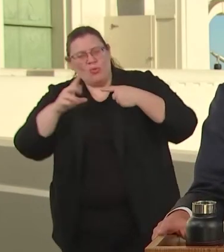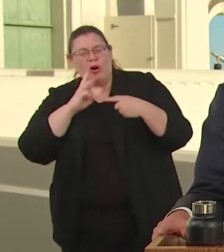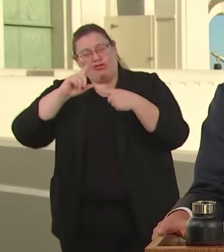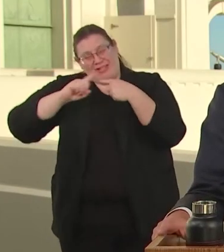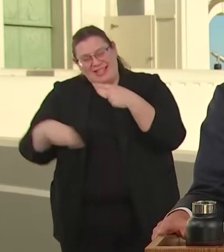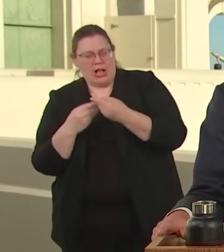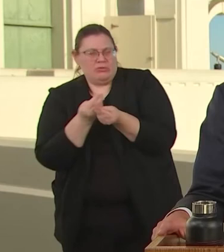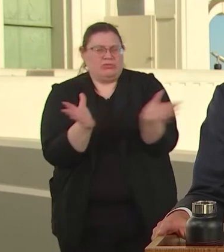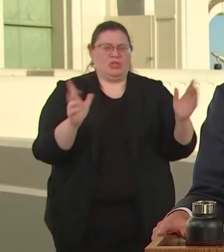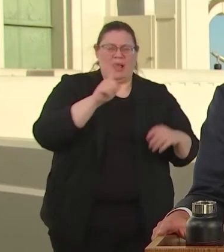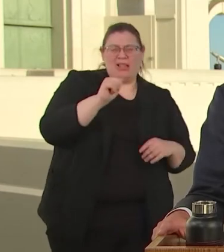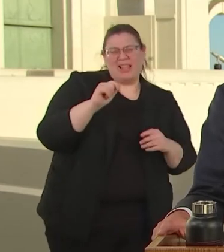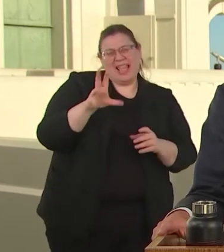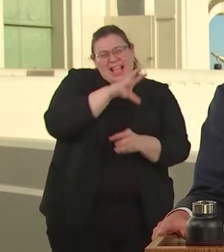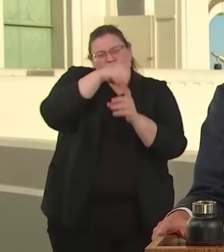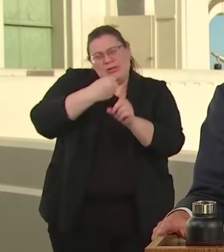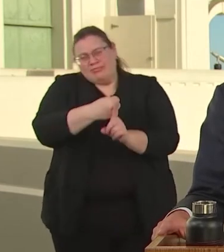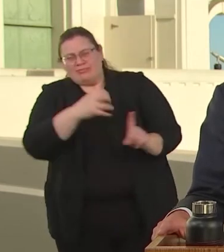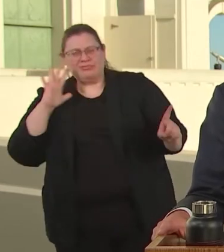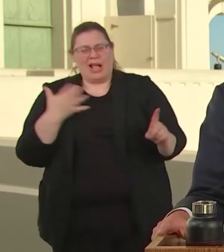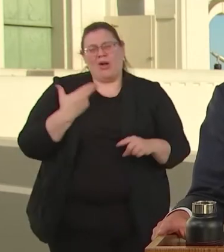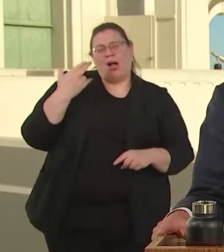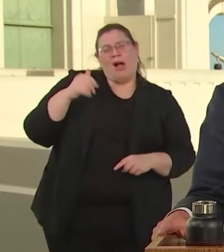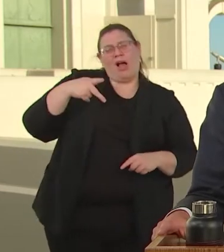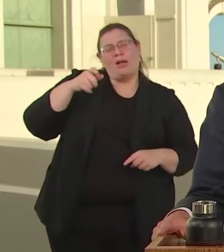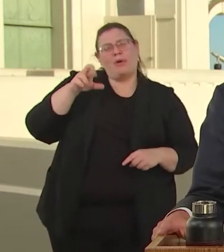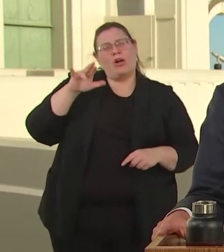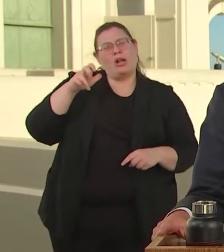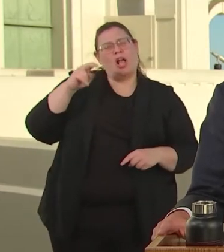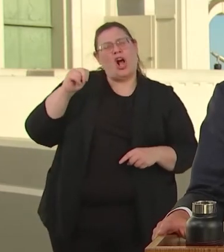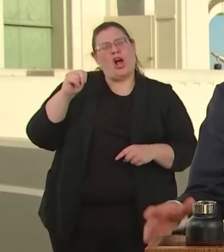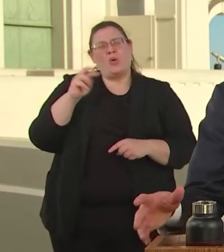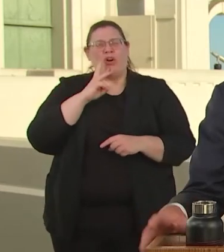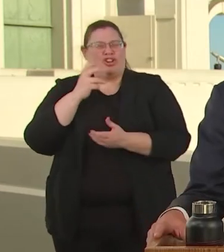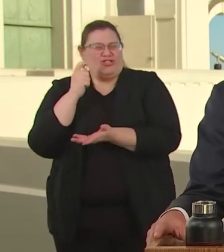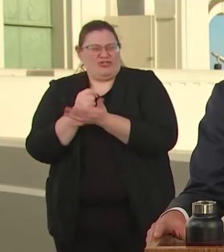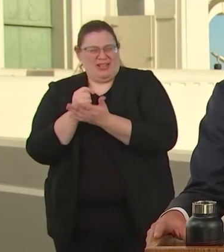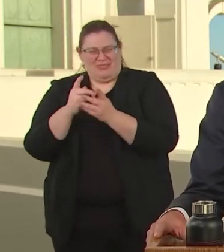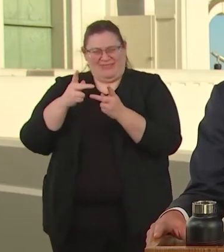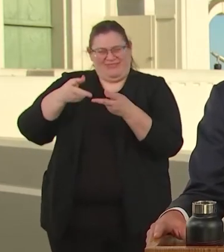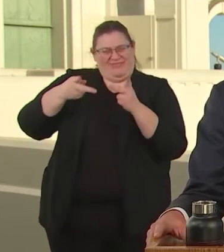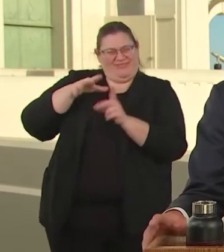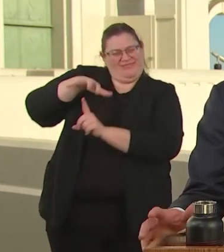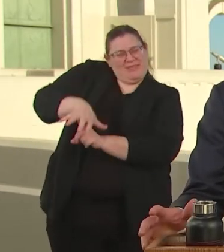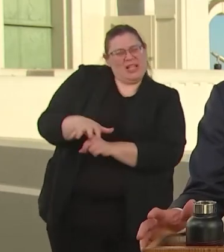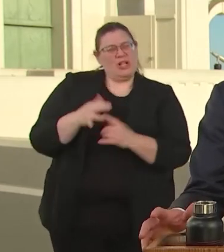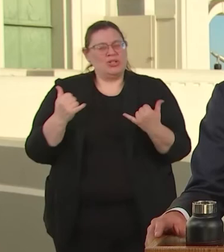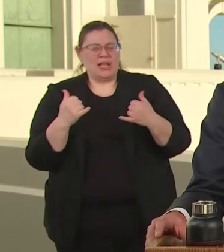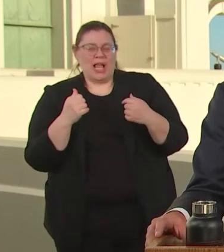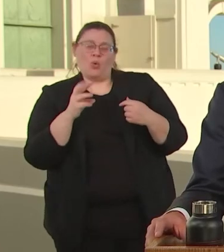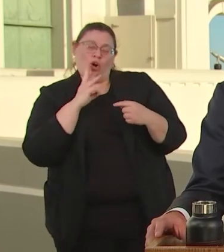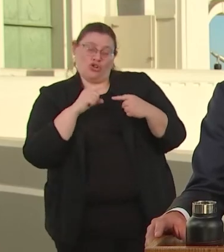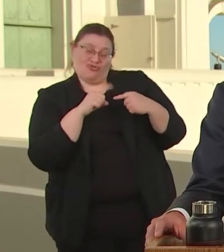DISTRIBUTE WATER. TODAY RECYCLED WATER ONLY COUNTS FOR 2% OF OUR WATER.